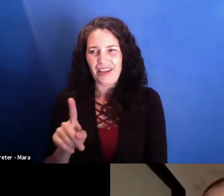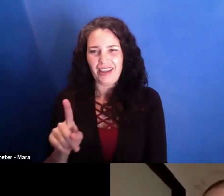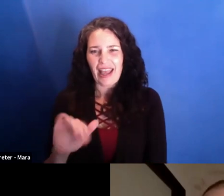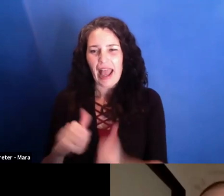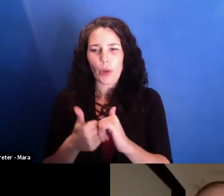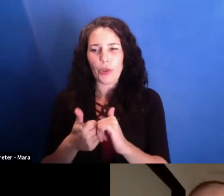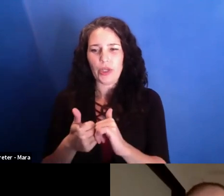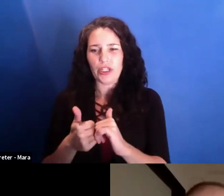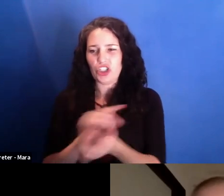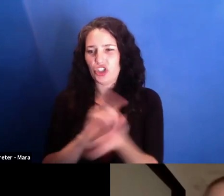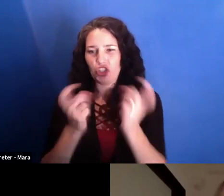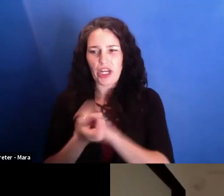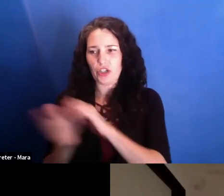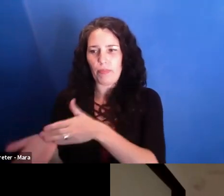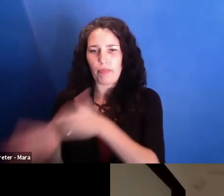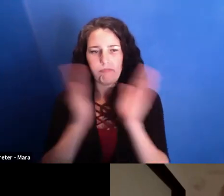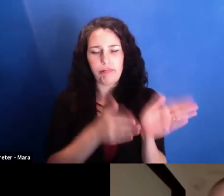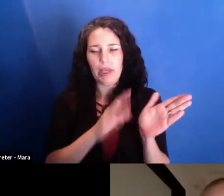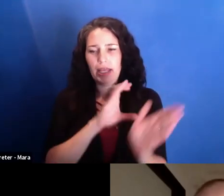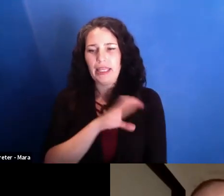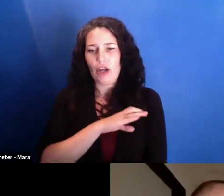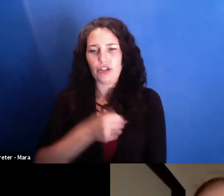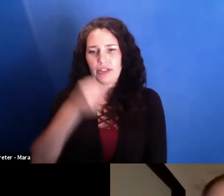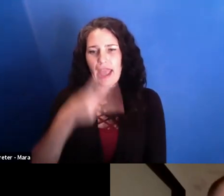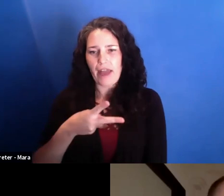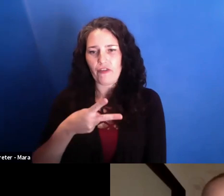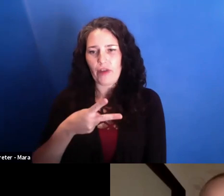So everybody was like, OK, you do what you think, but you'll see.